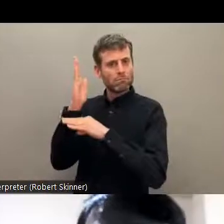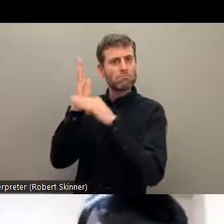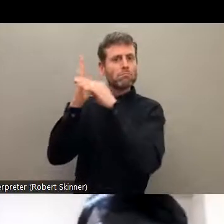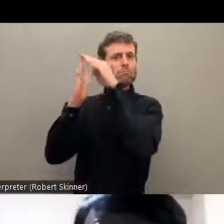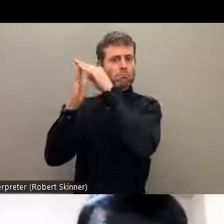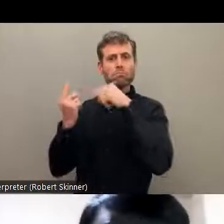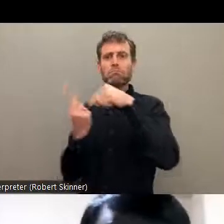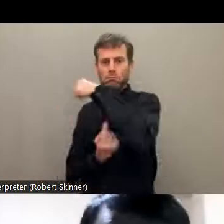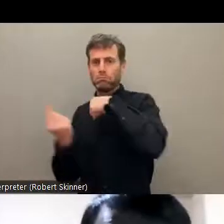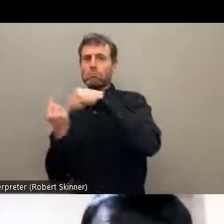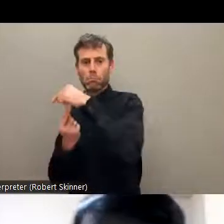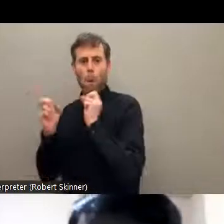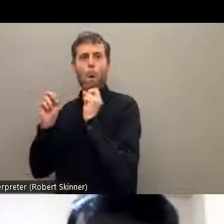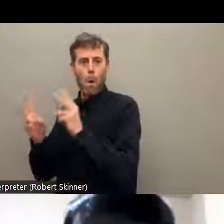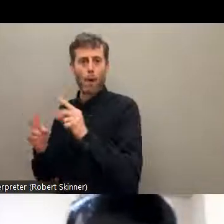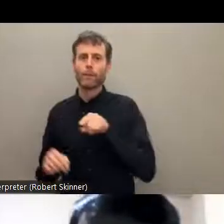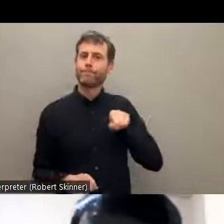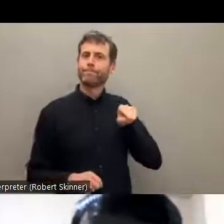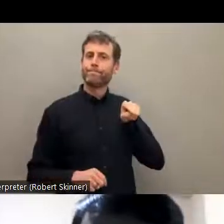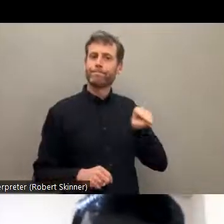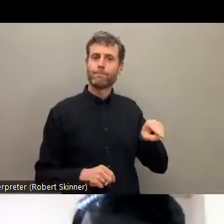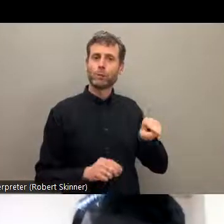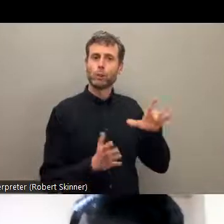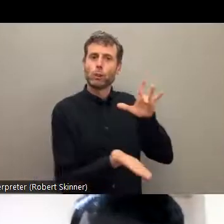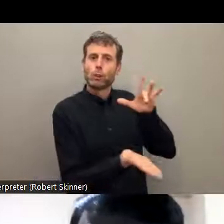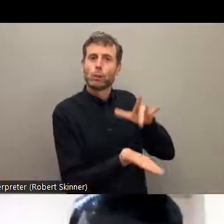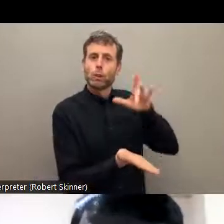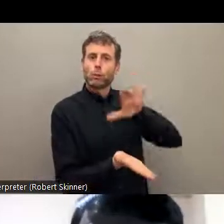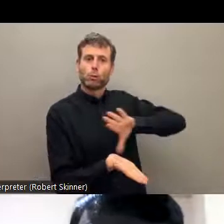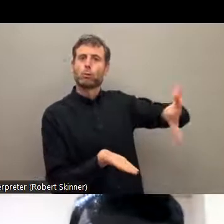than 3,000 years. It's not just, you know, a few hundred